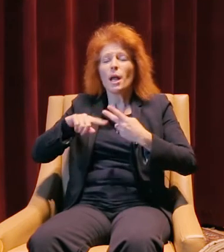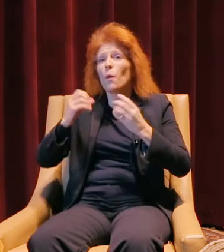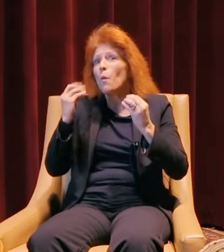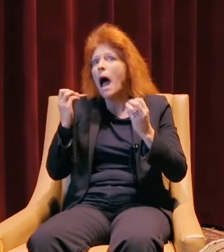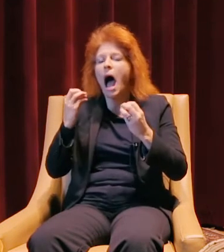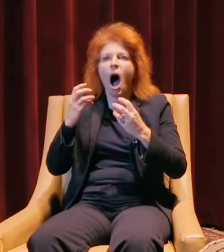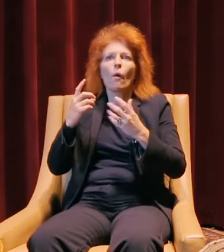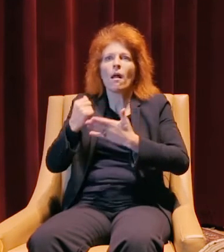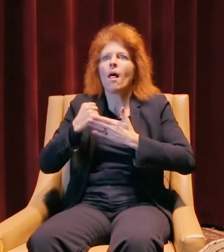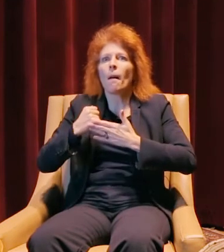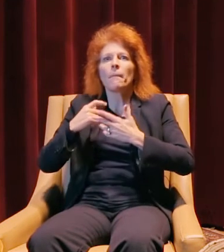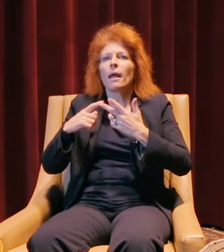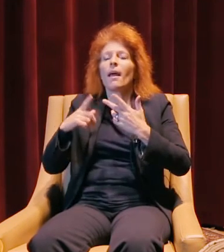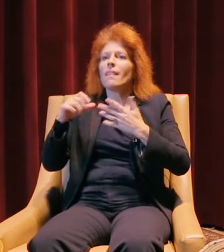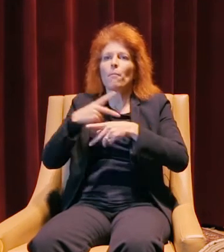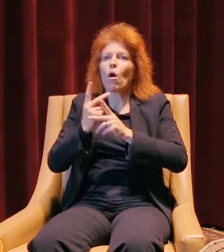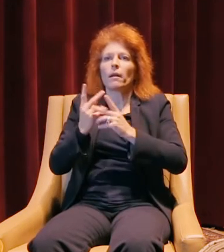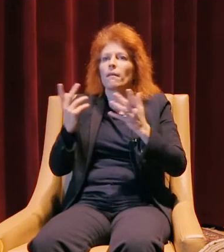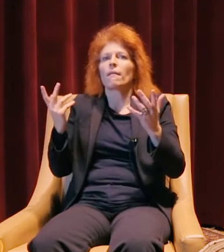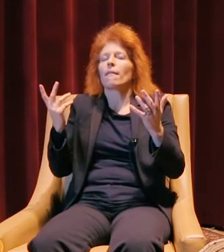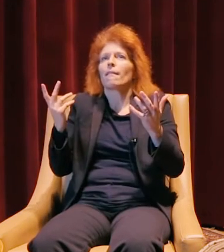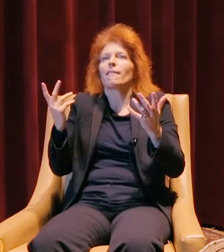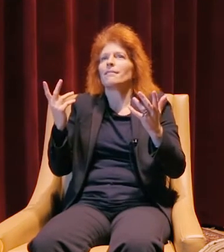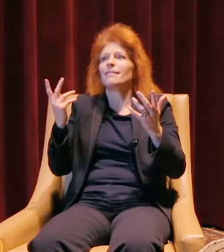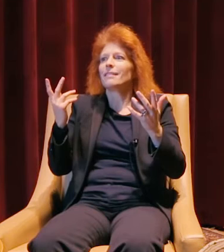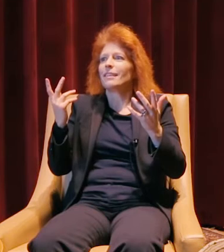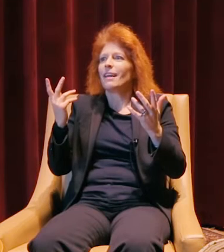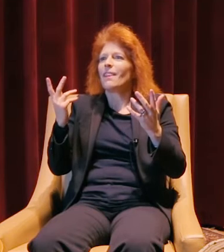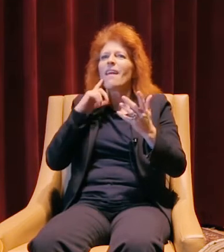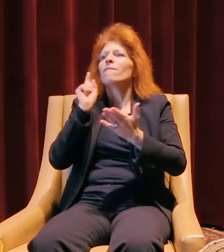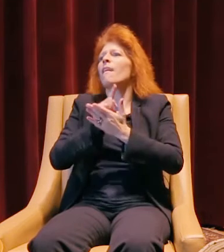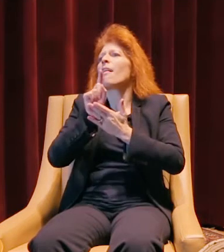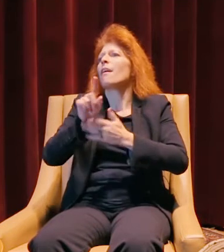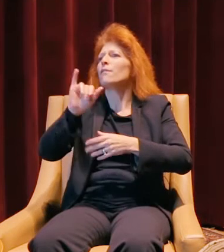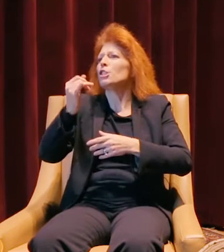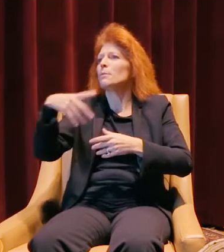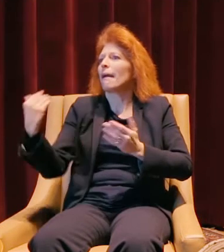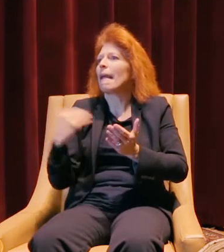and how much your product has made them fall back in love with their Jeep again.